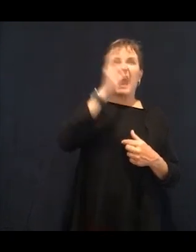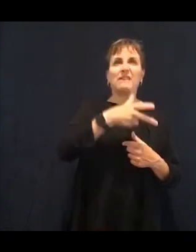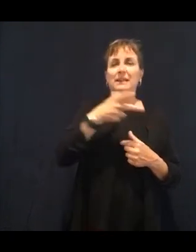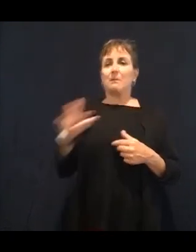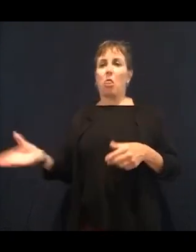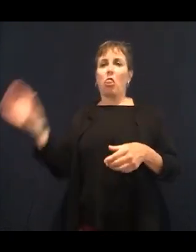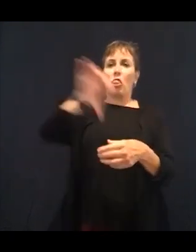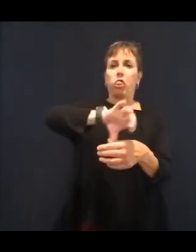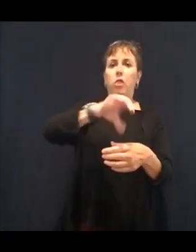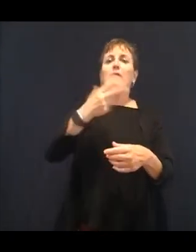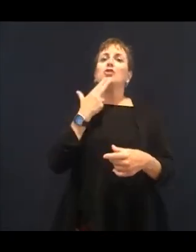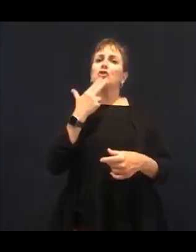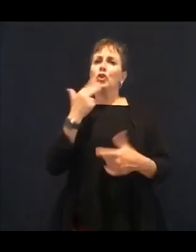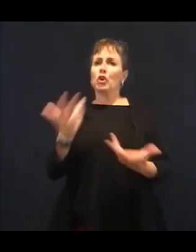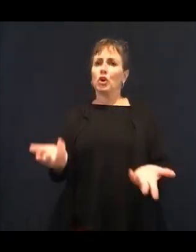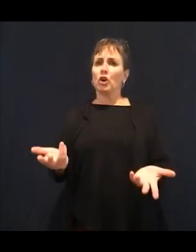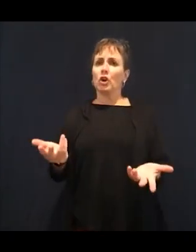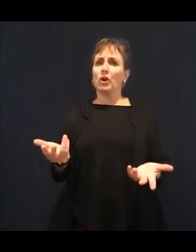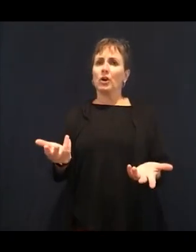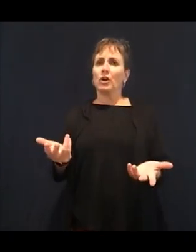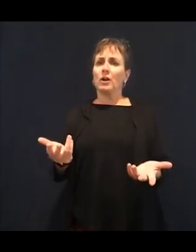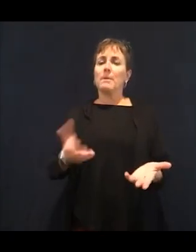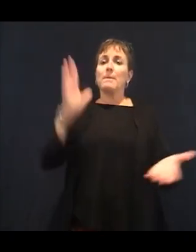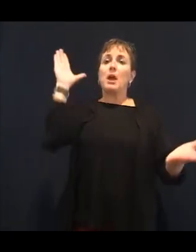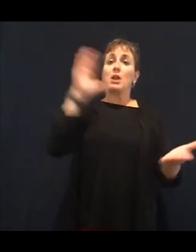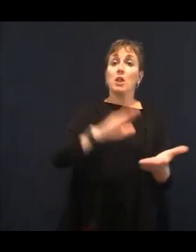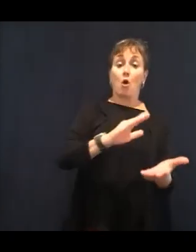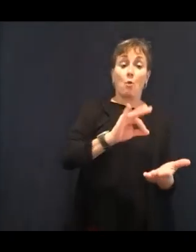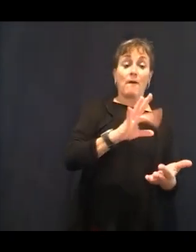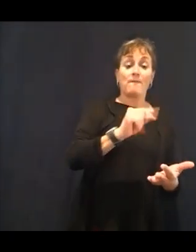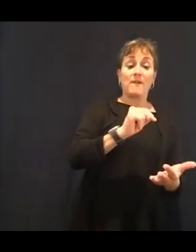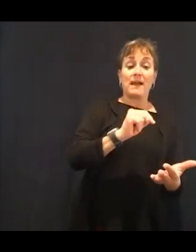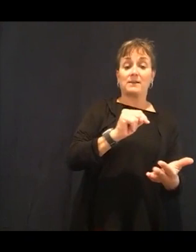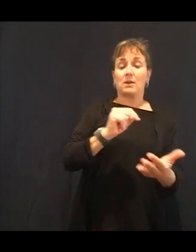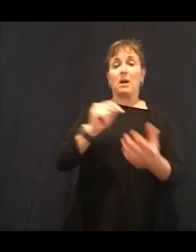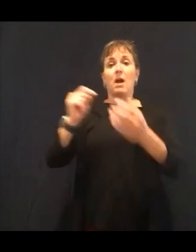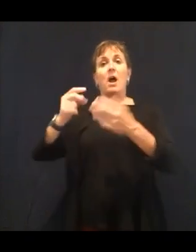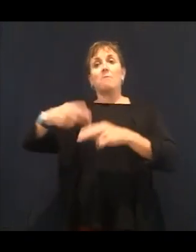or high in a combination of chemicals that causes inflammation